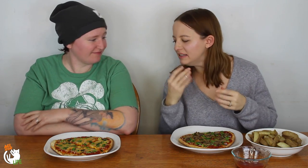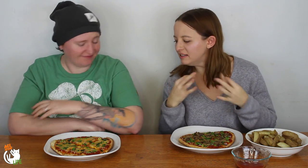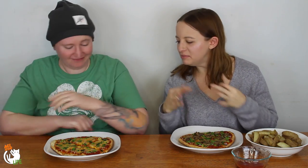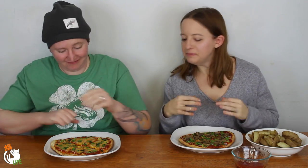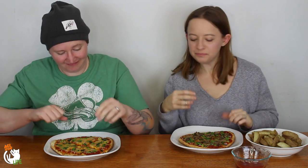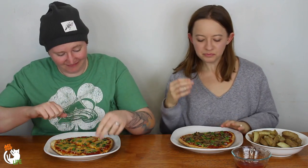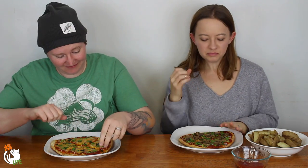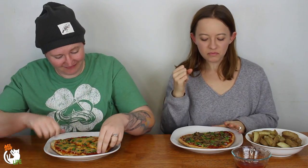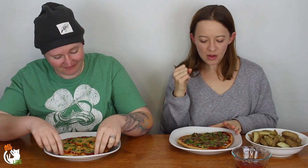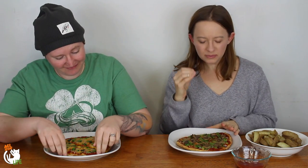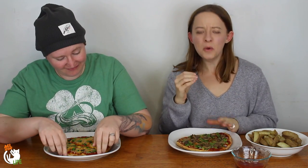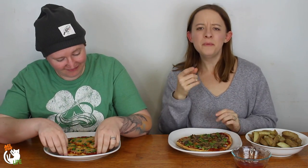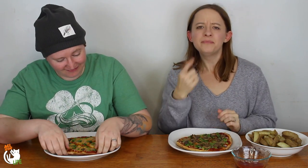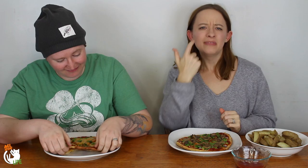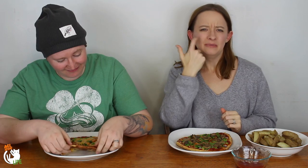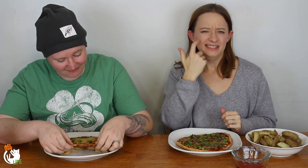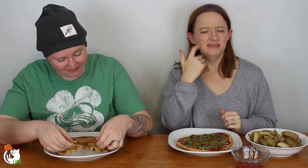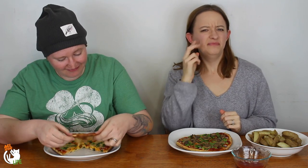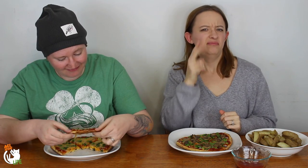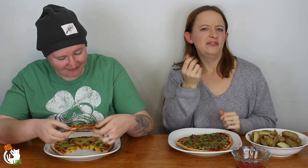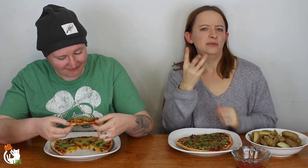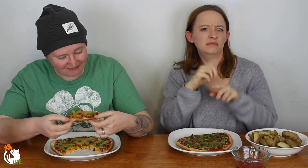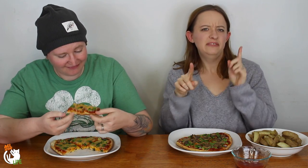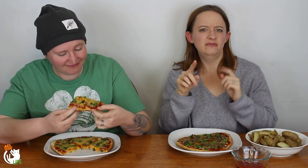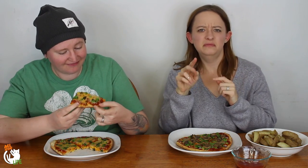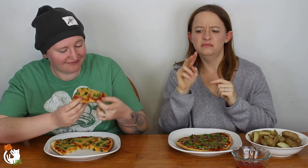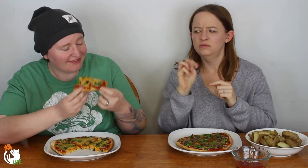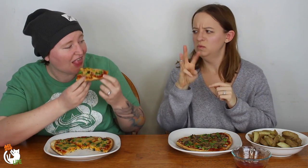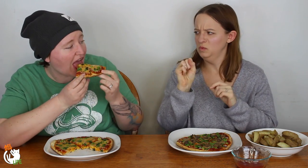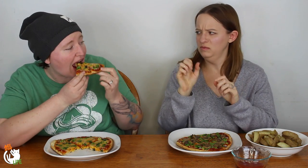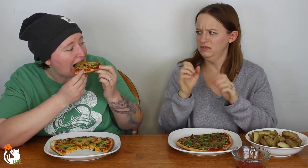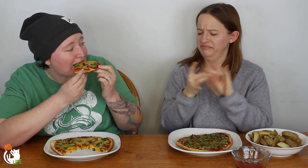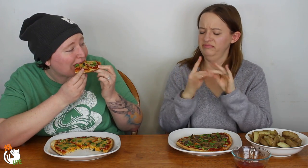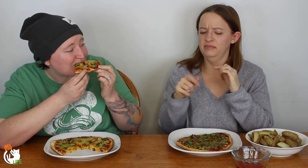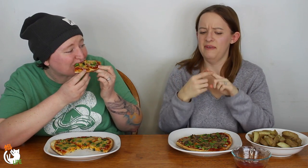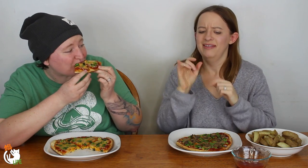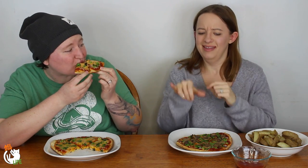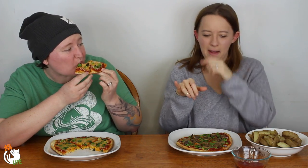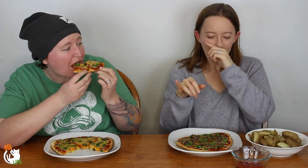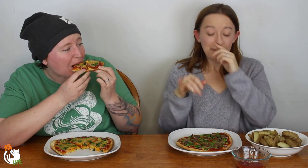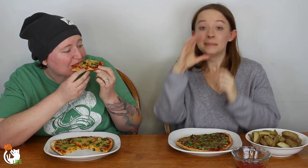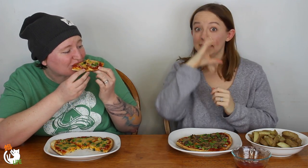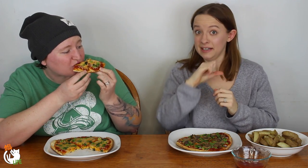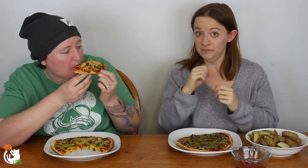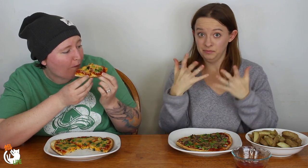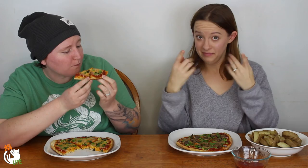You go ahead and eat and I'll explain. So, recently I was watching a few different news videos talking about that.